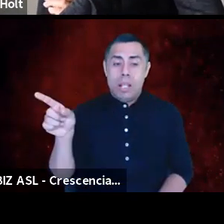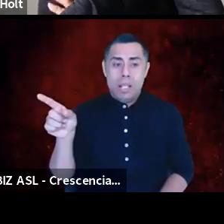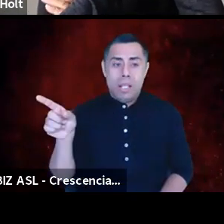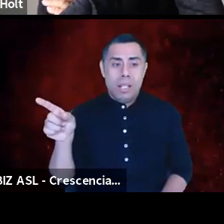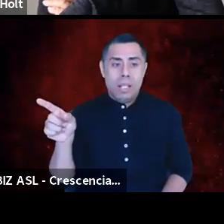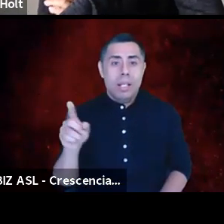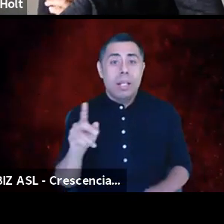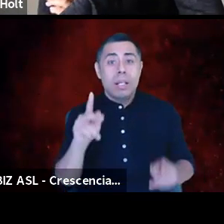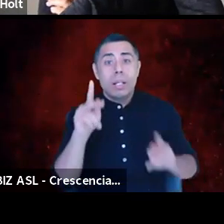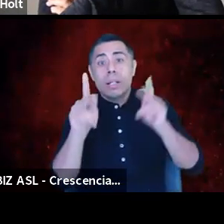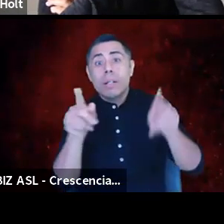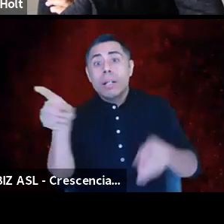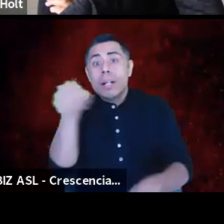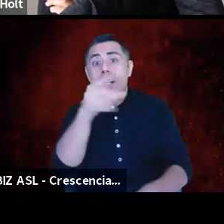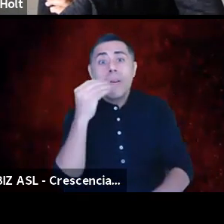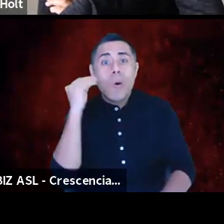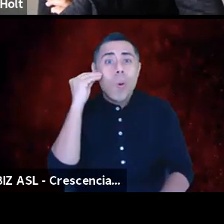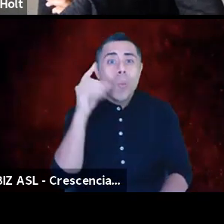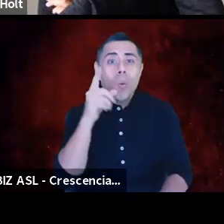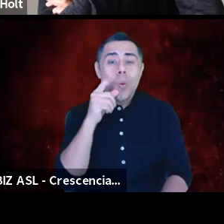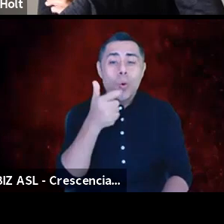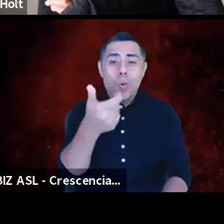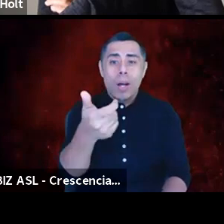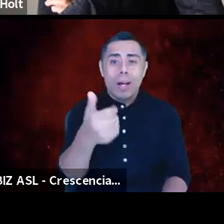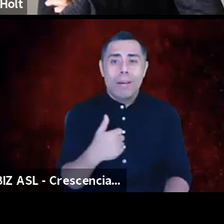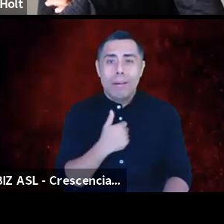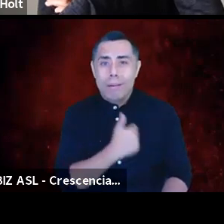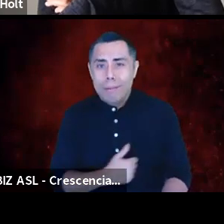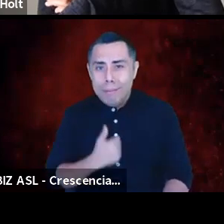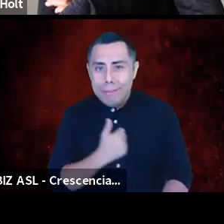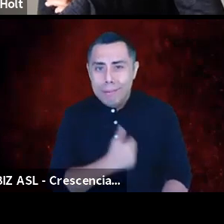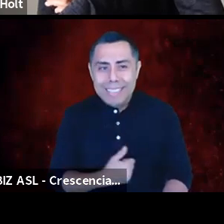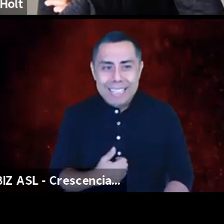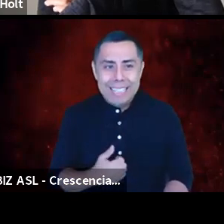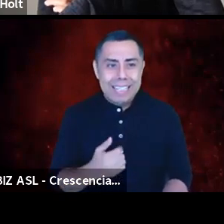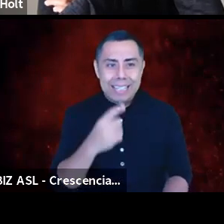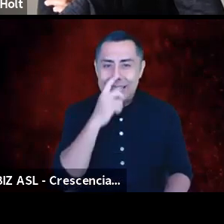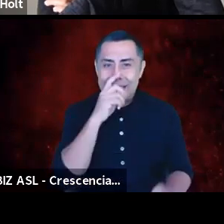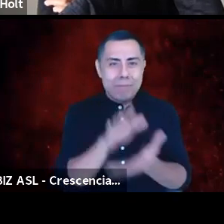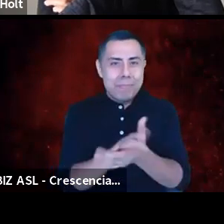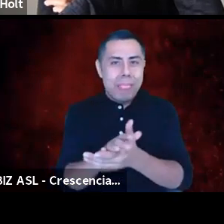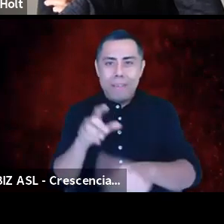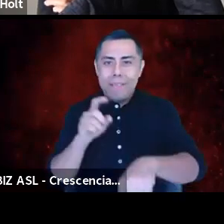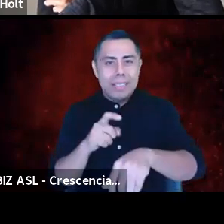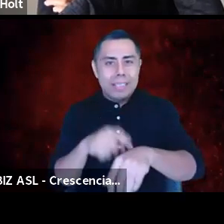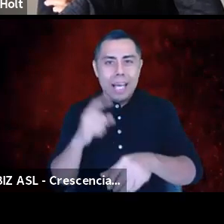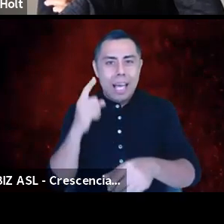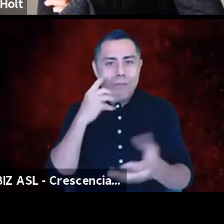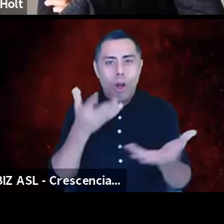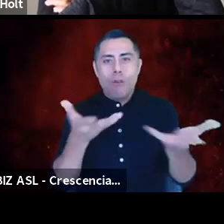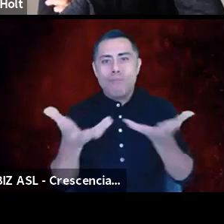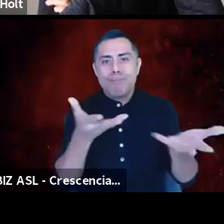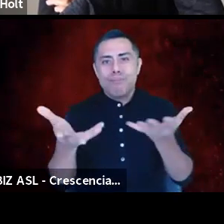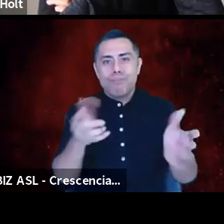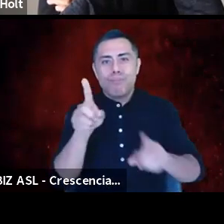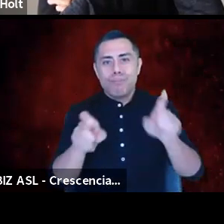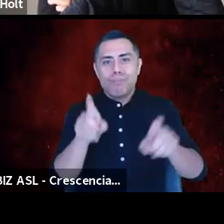Folks at home watching us, I'm sorry that we don't, I don't believe we have time for Q&A, and I think that's very okay.